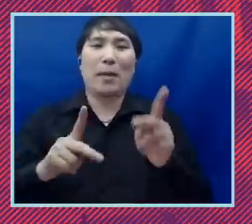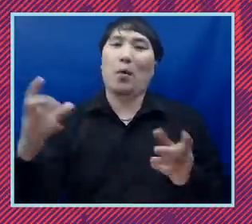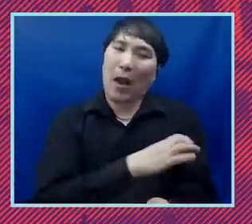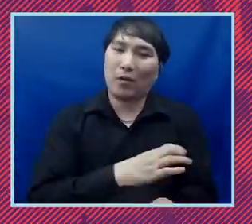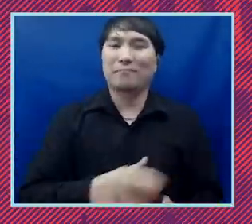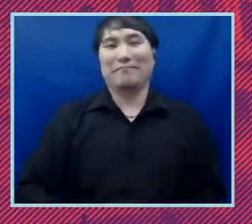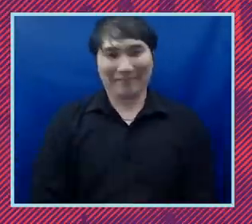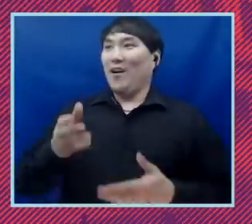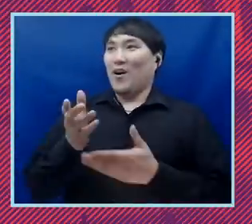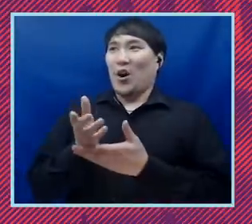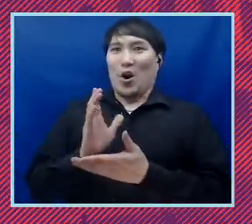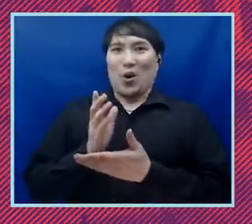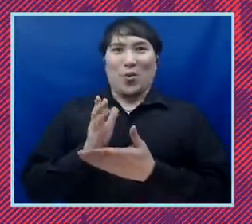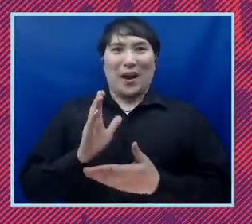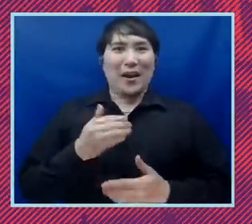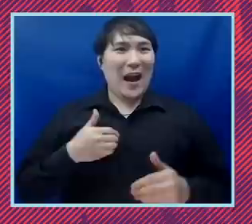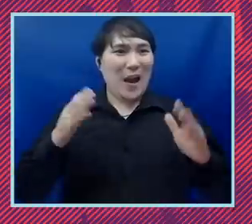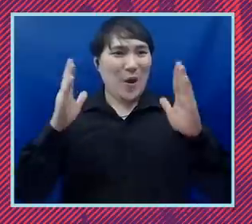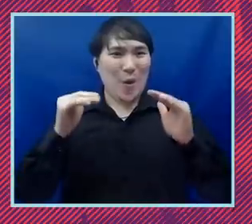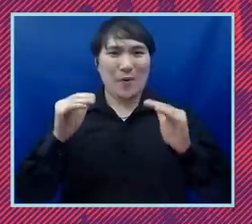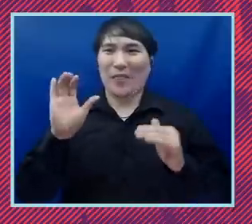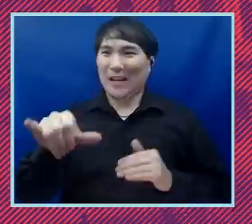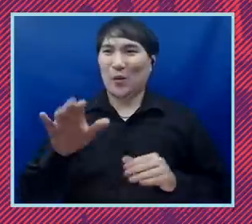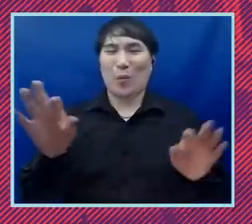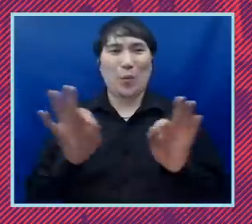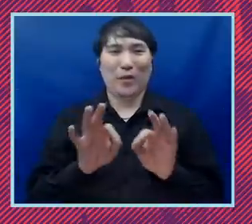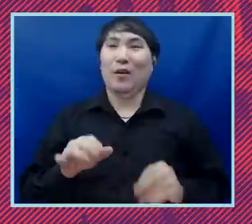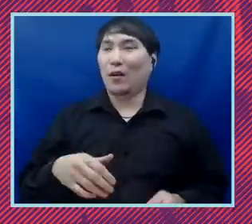all right hopefully that will have been worth i'm sorry it took 12 minutes more